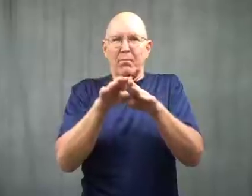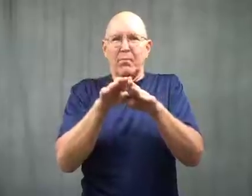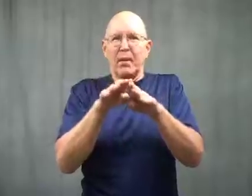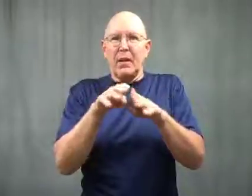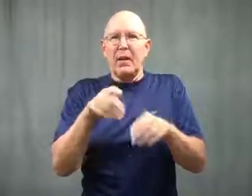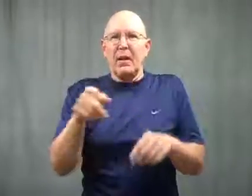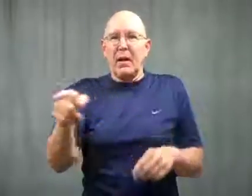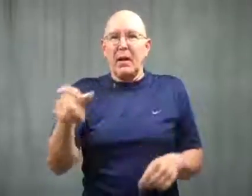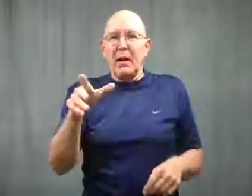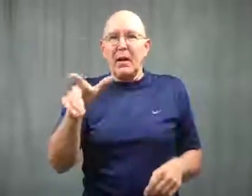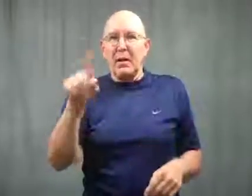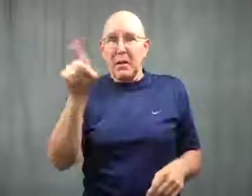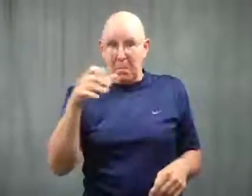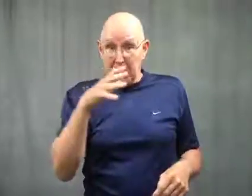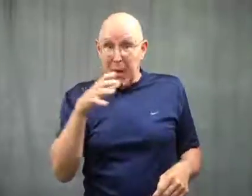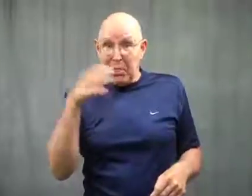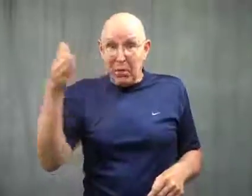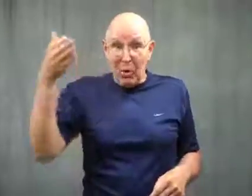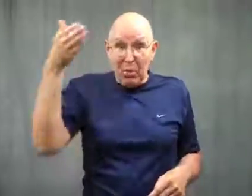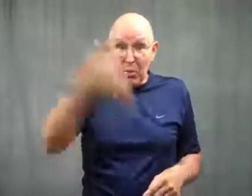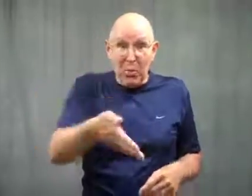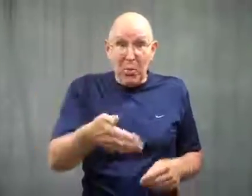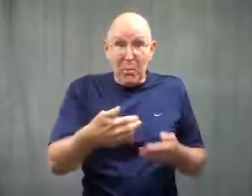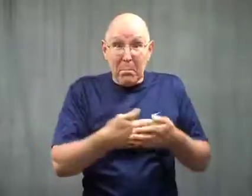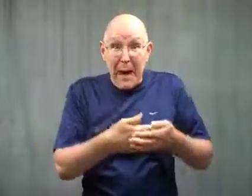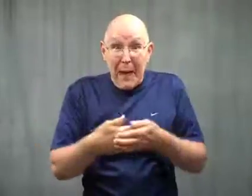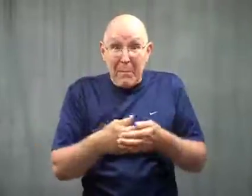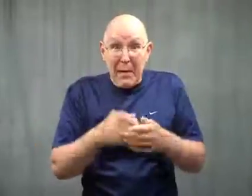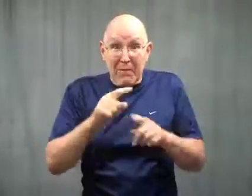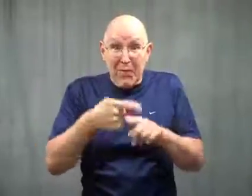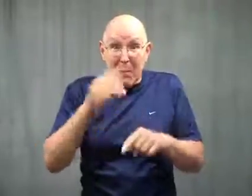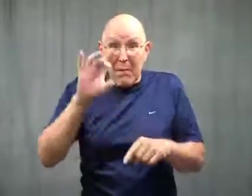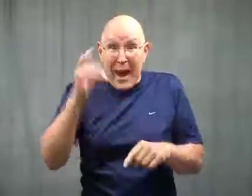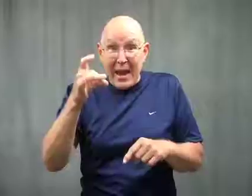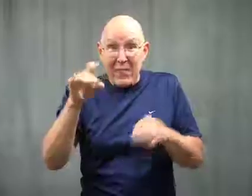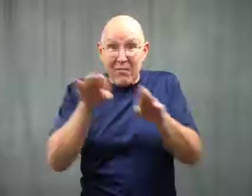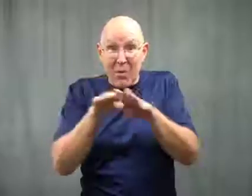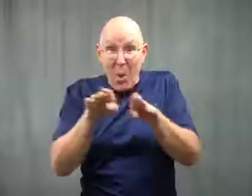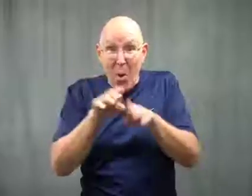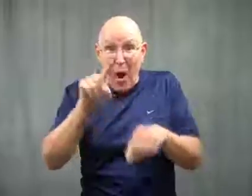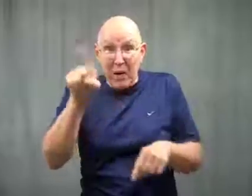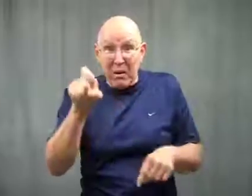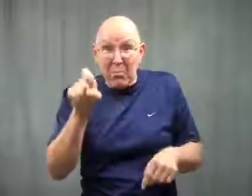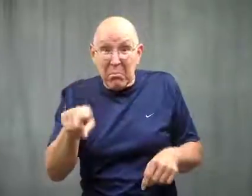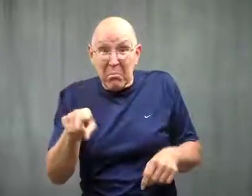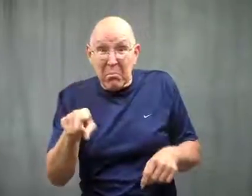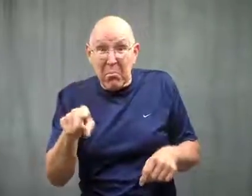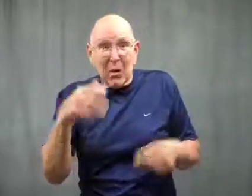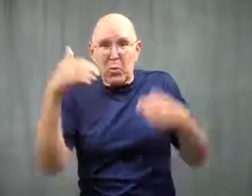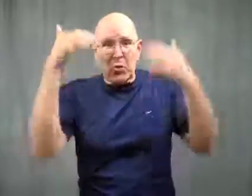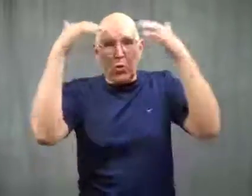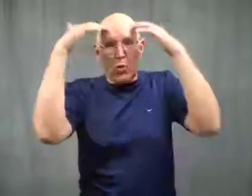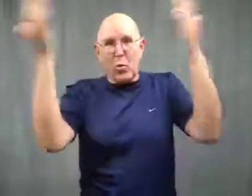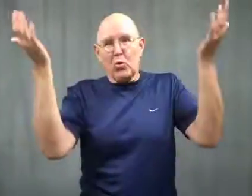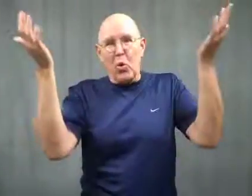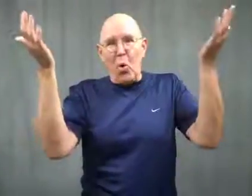It isn't known if the mother threw the baby down the chute from the 8th floor.